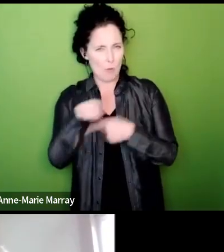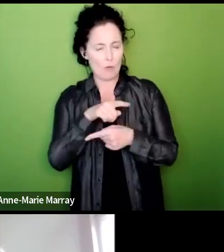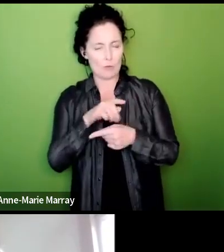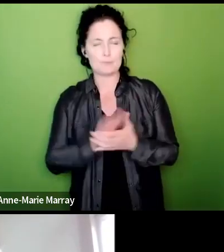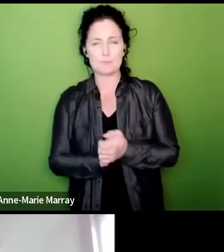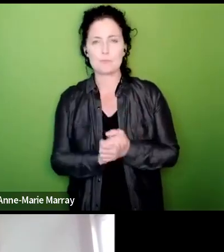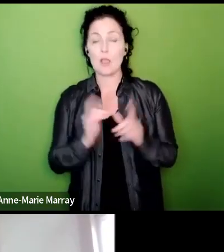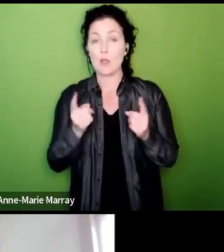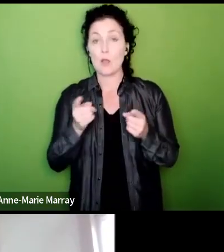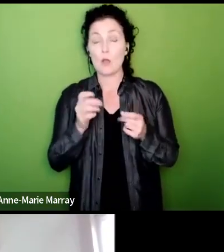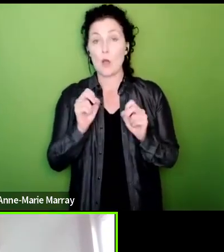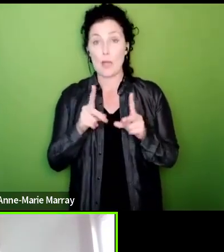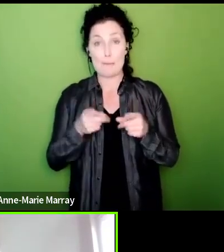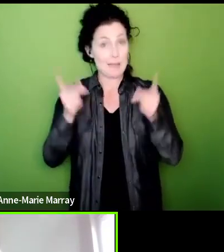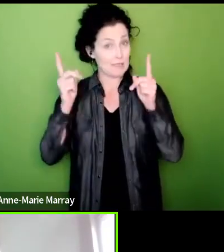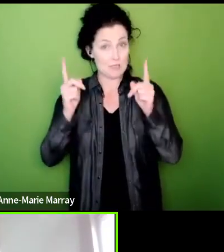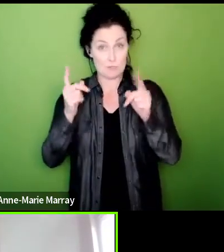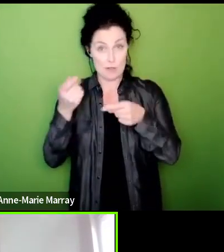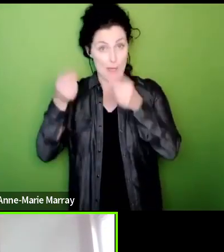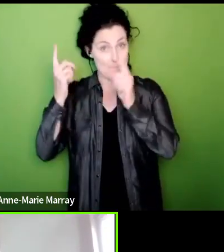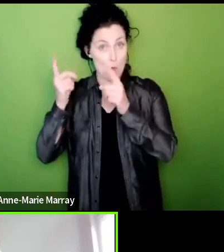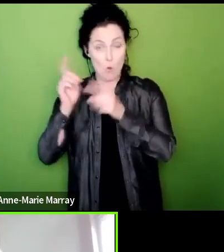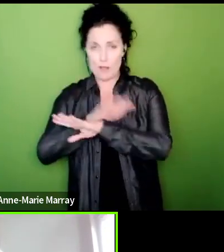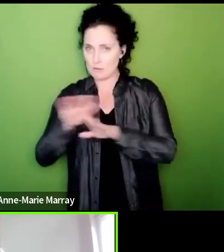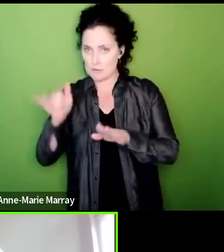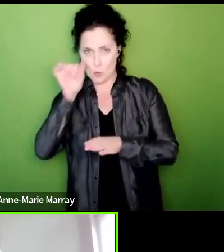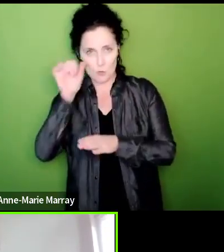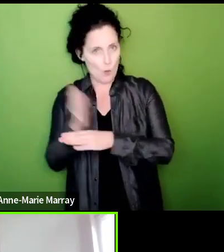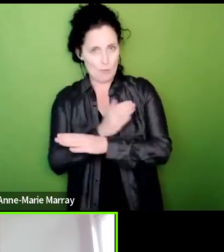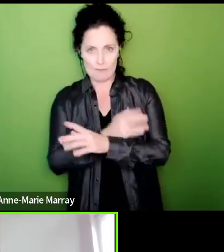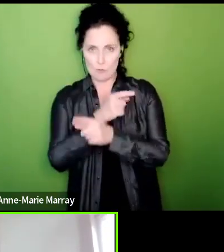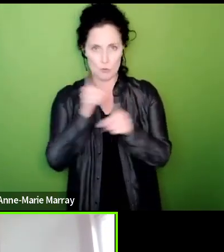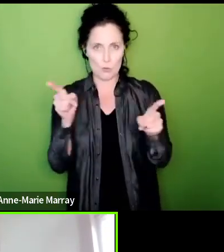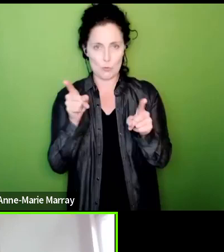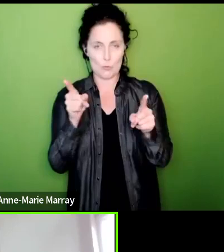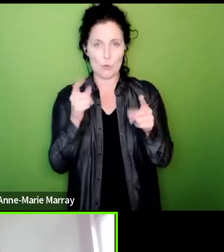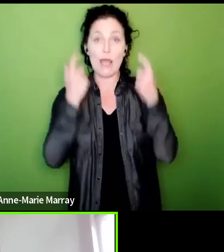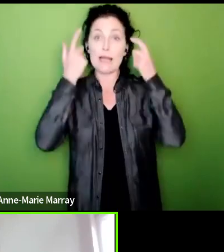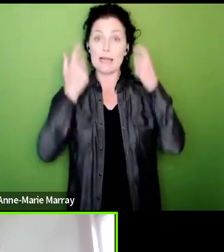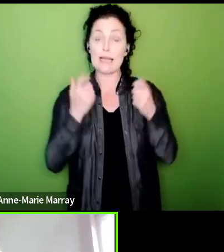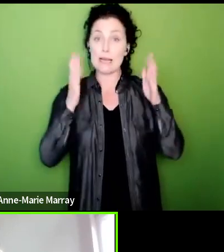manager won't know first what what we have a legal obligation to notify the employers and you have